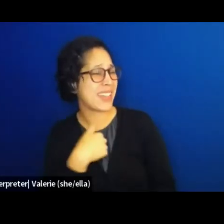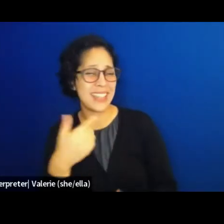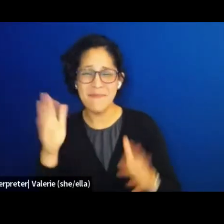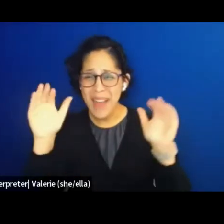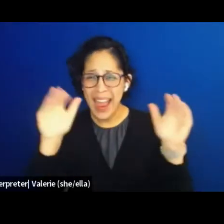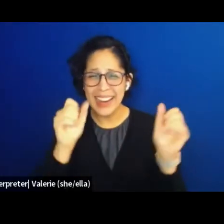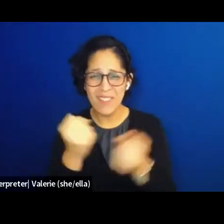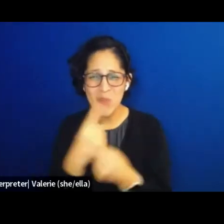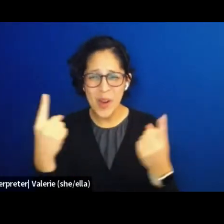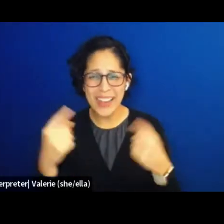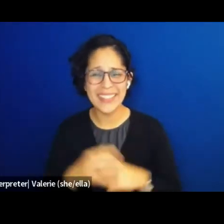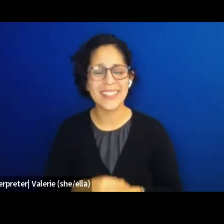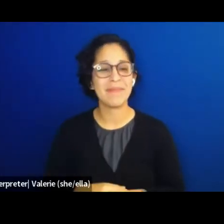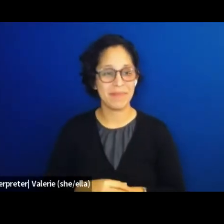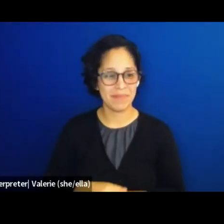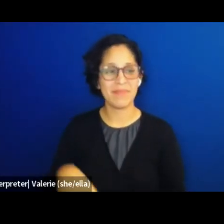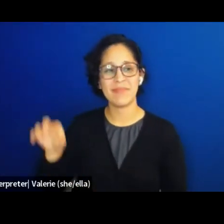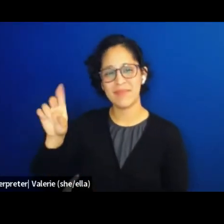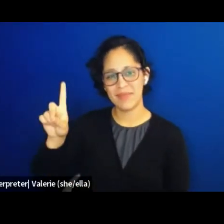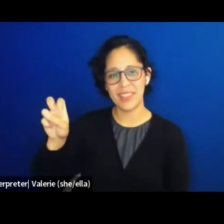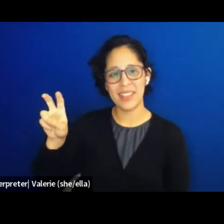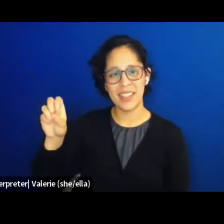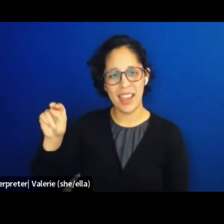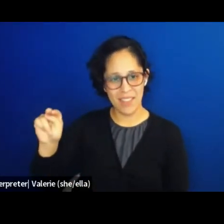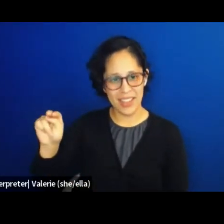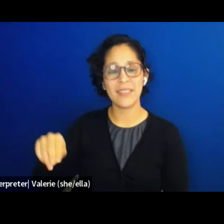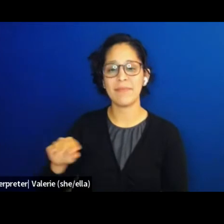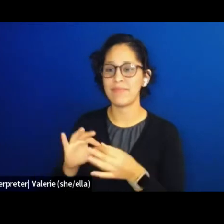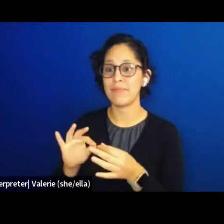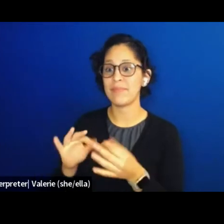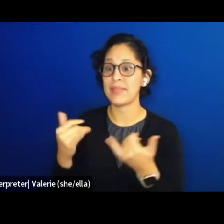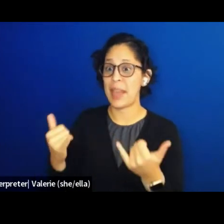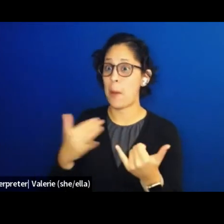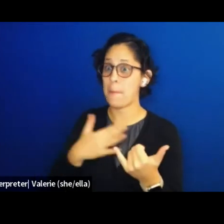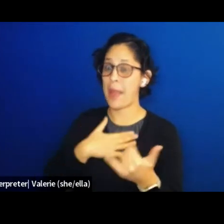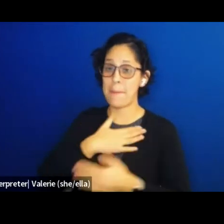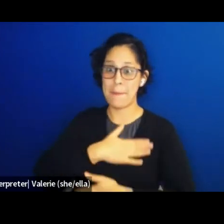So it is now my pleasure to welcome one of my co-curators